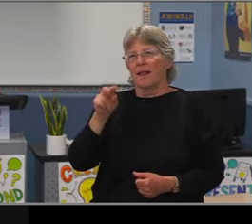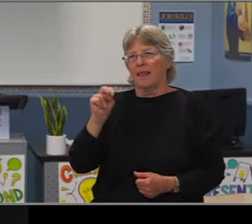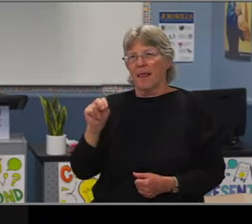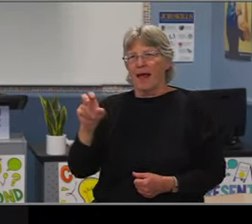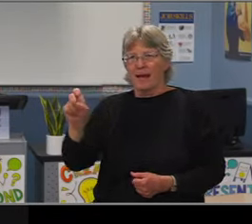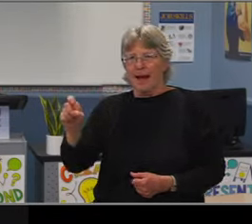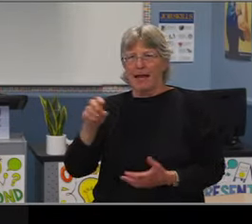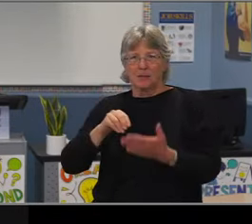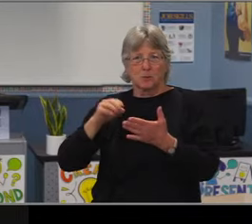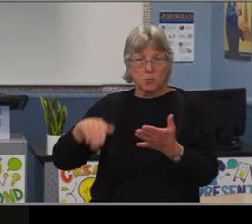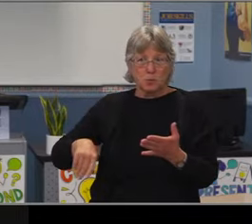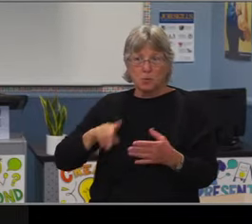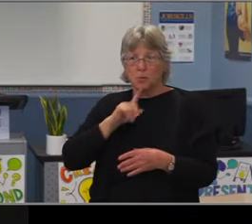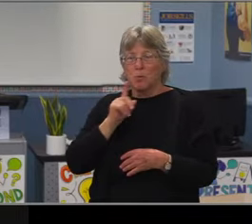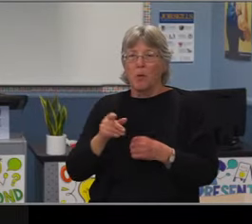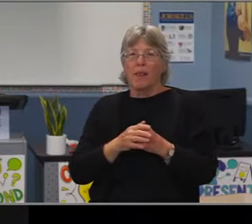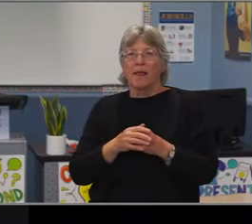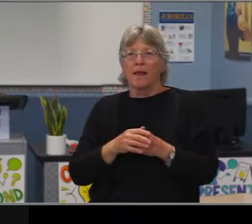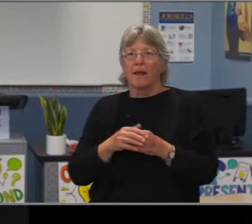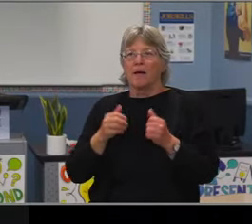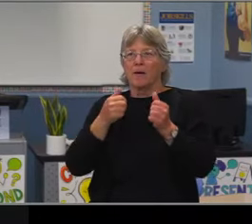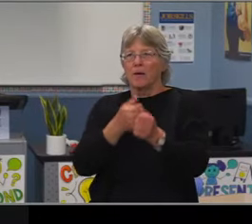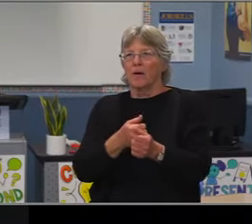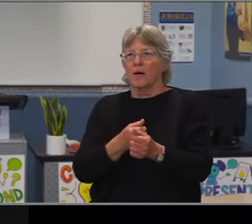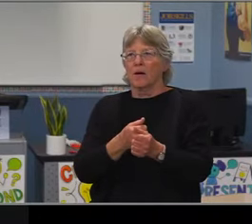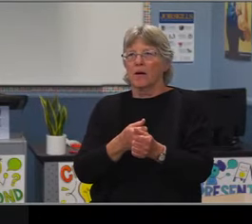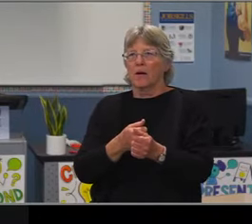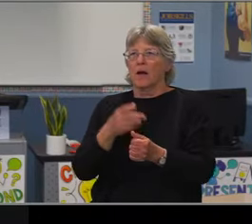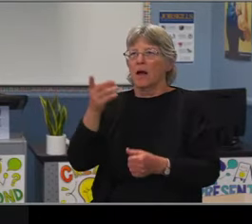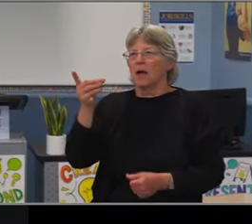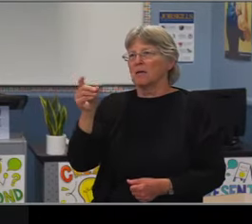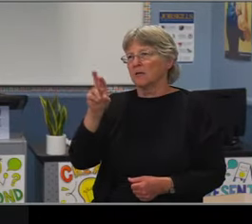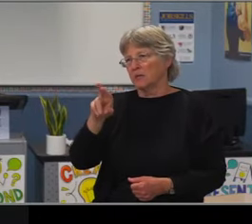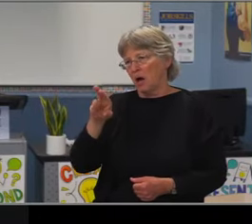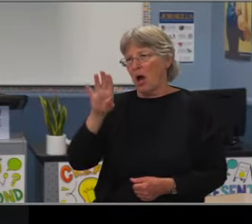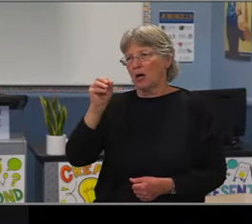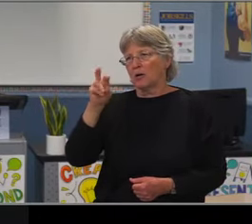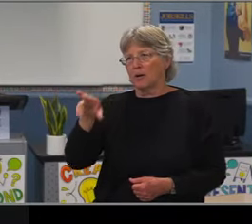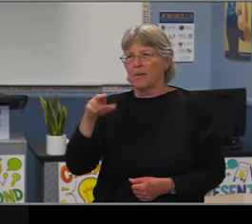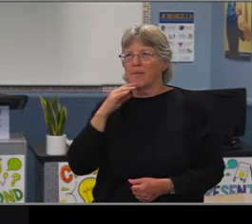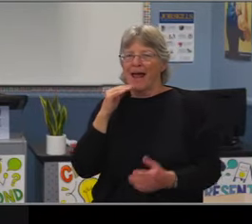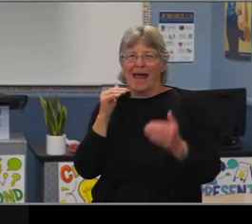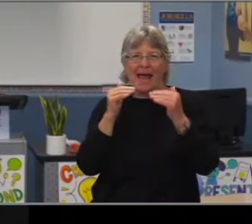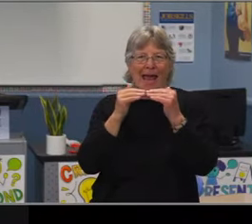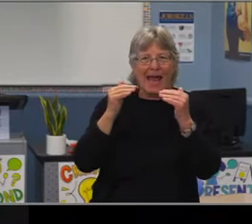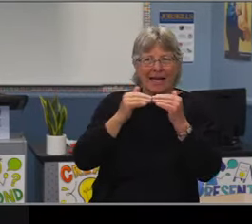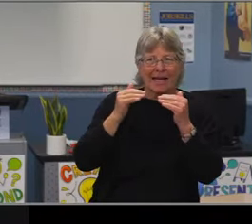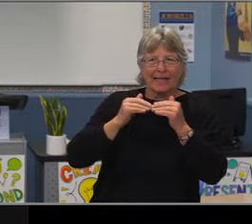of our LatinX students, which is a good thing. And it's something that not a lot of our colleagues in other systems can say, unfortunately.